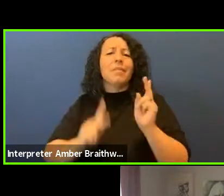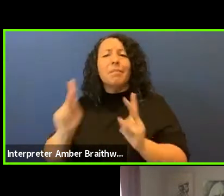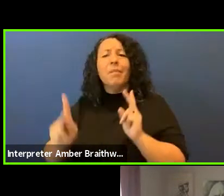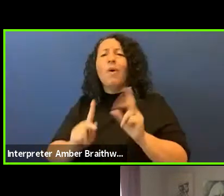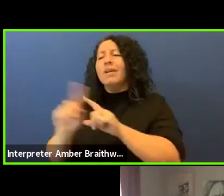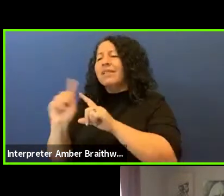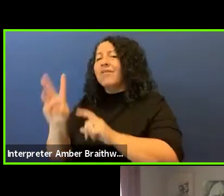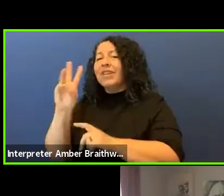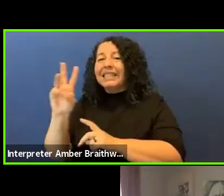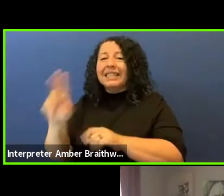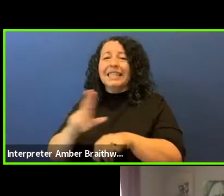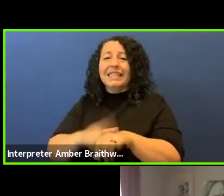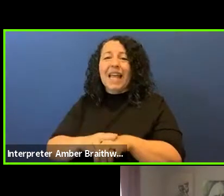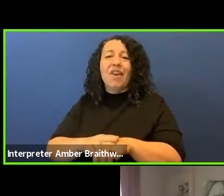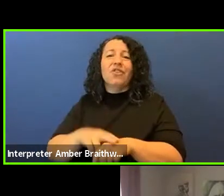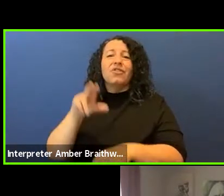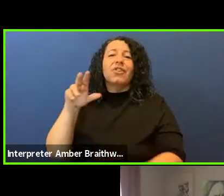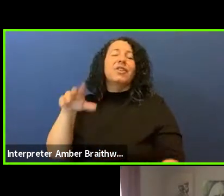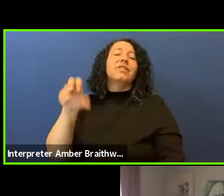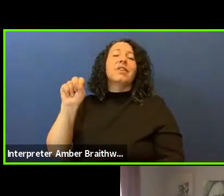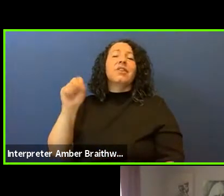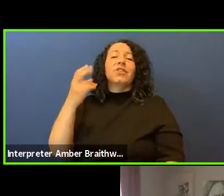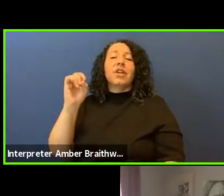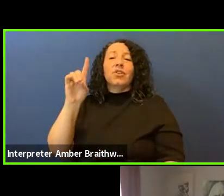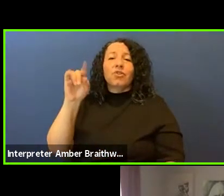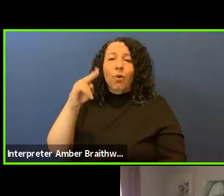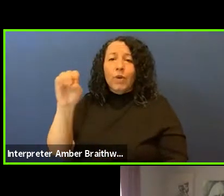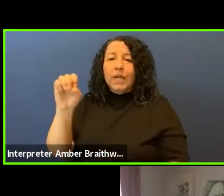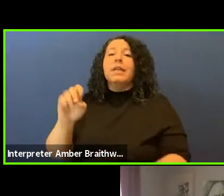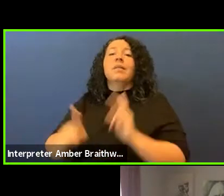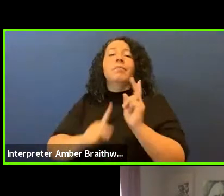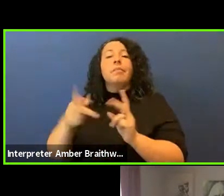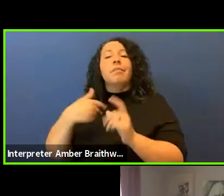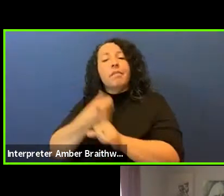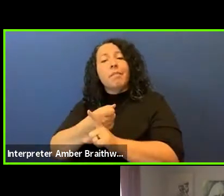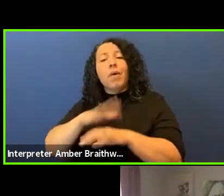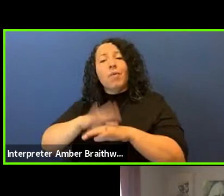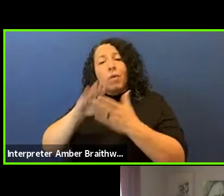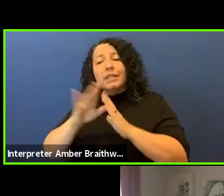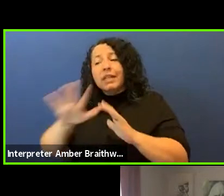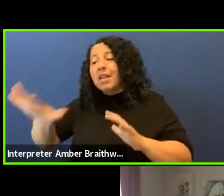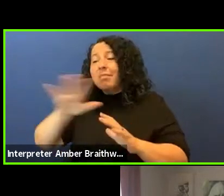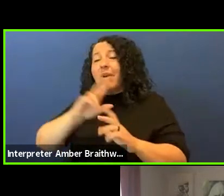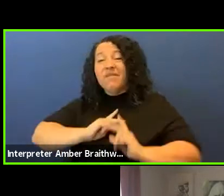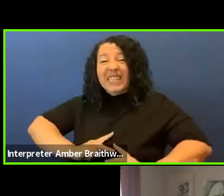have had a major impact on the city not the least of which physically building a lot of the buildings in the city so there are